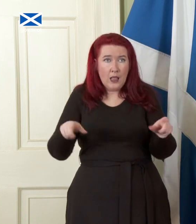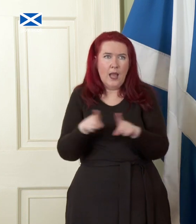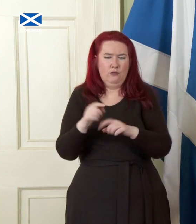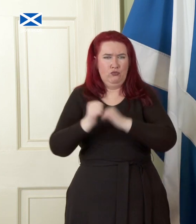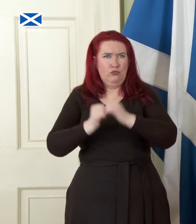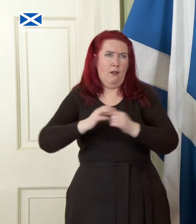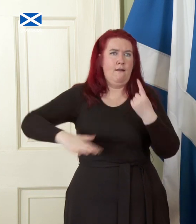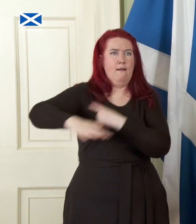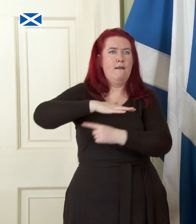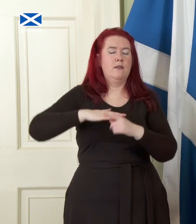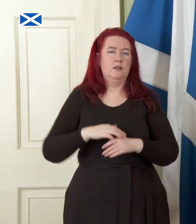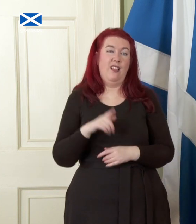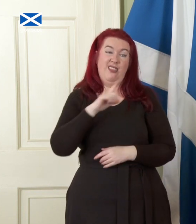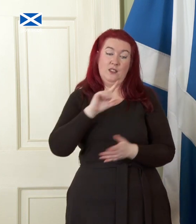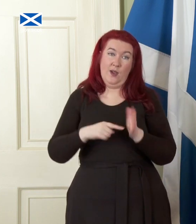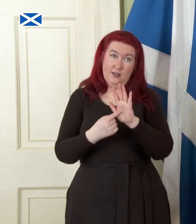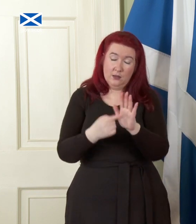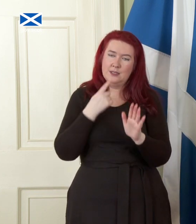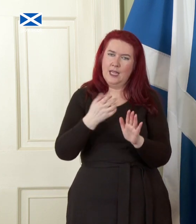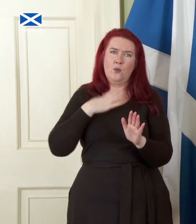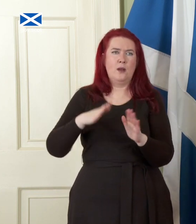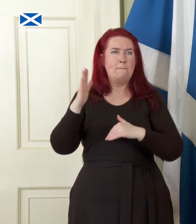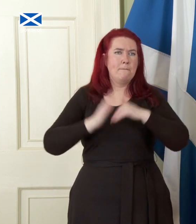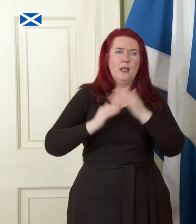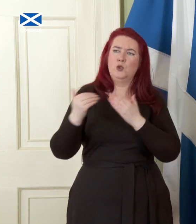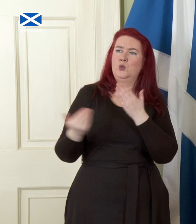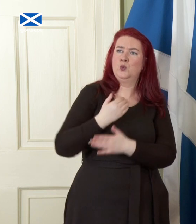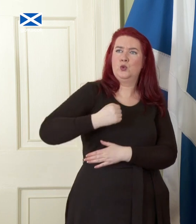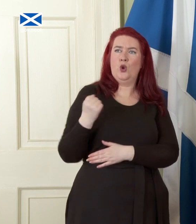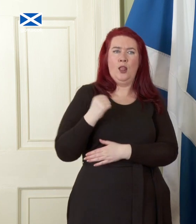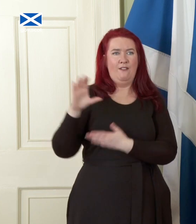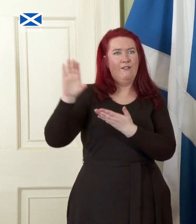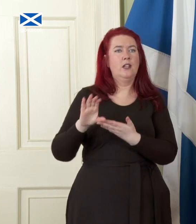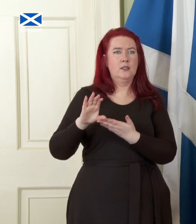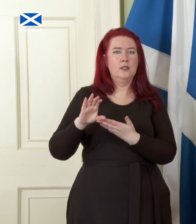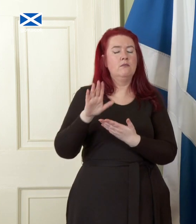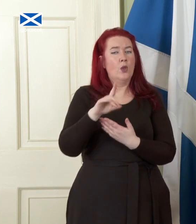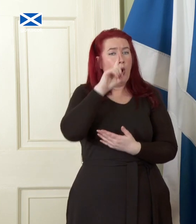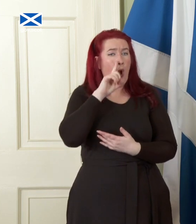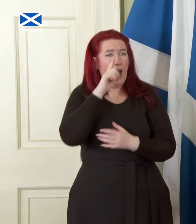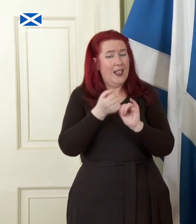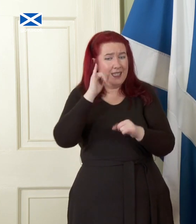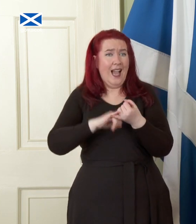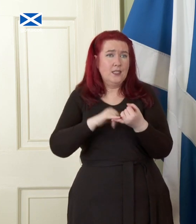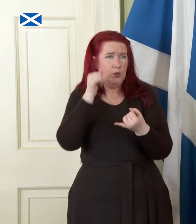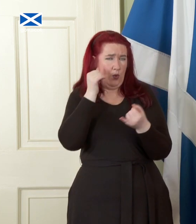propose in this paper the Building a New Scotland Fund. Oil and gas is a declining asset and our